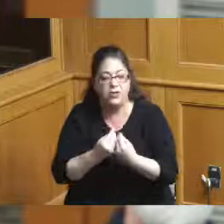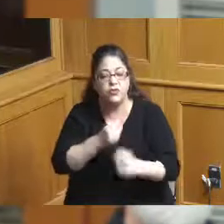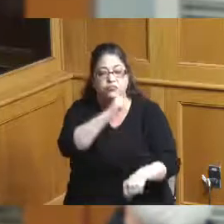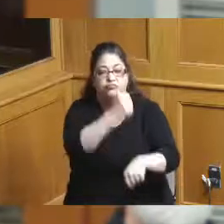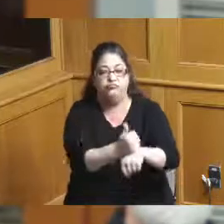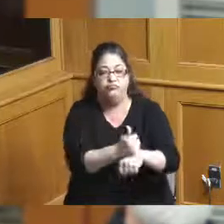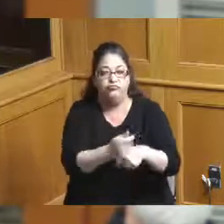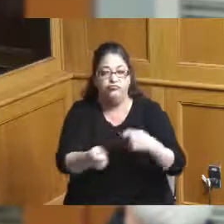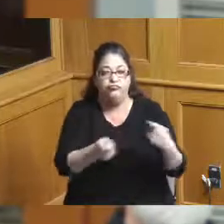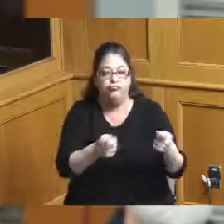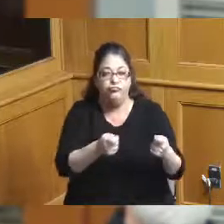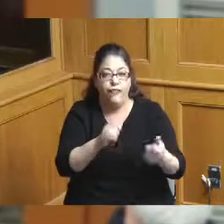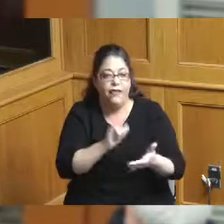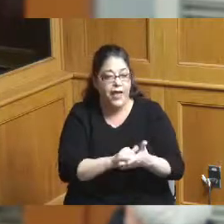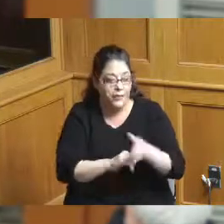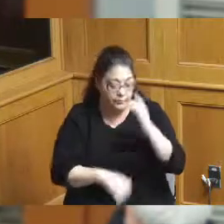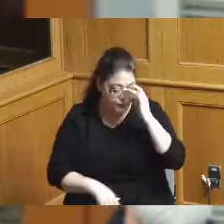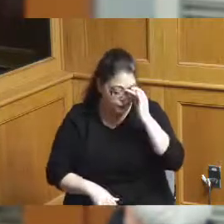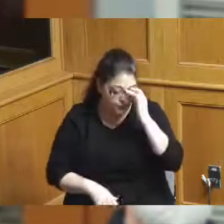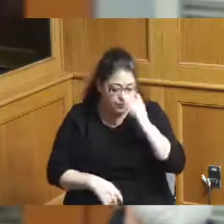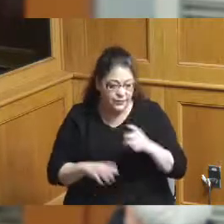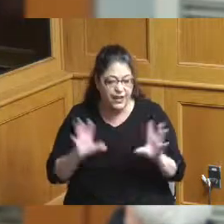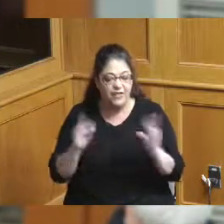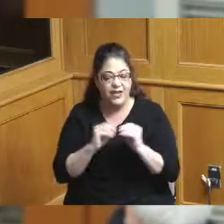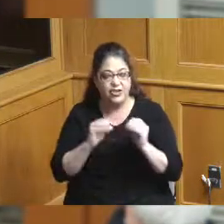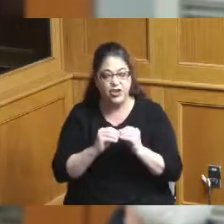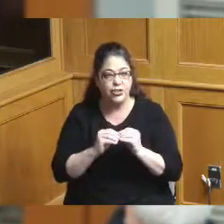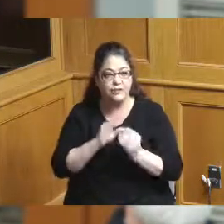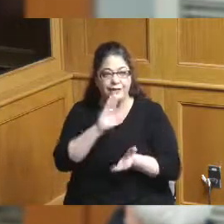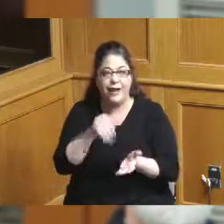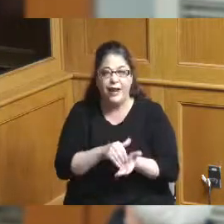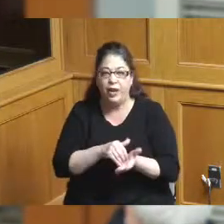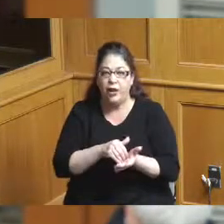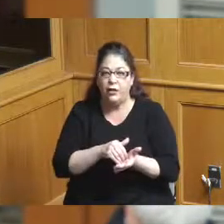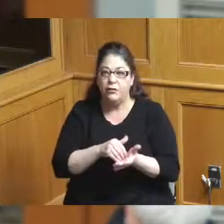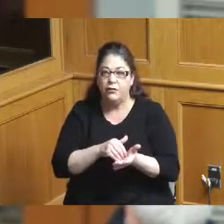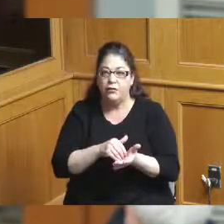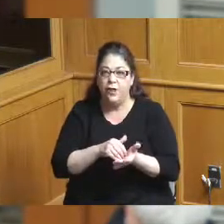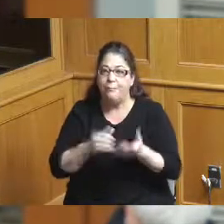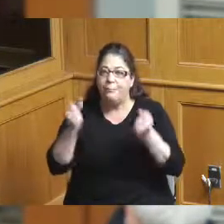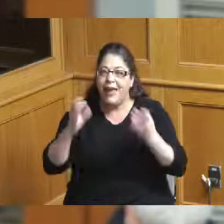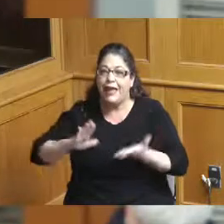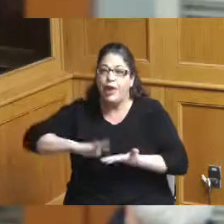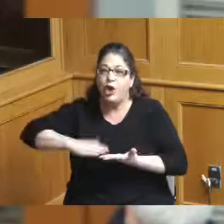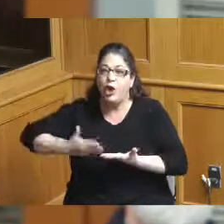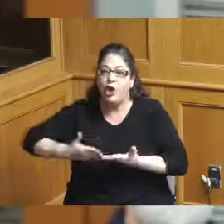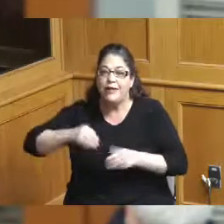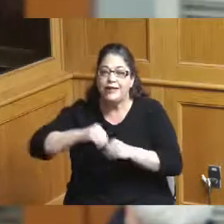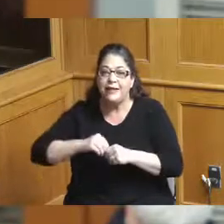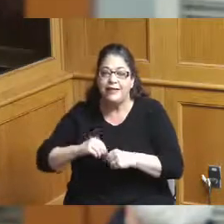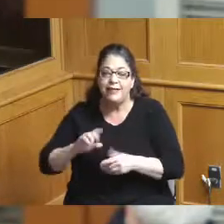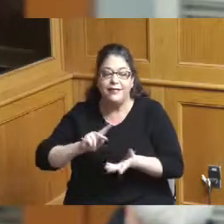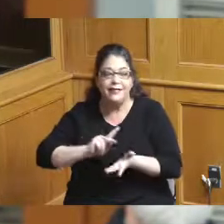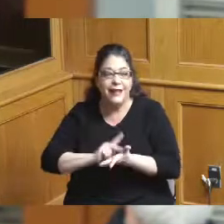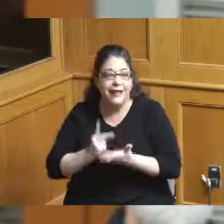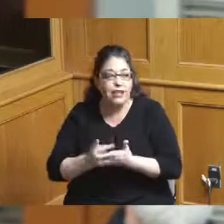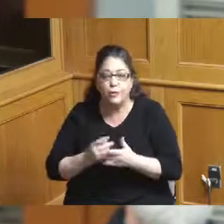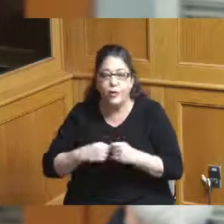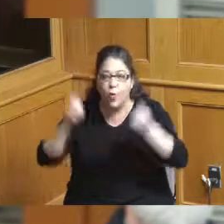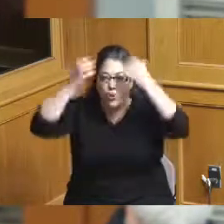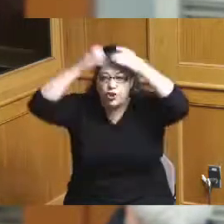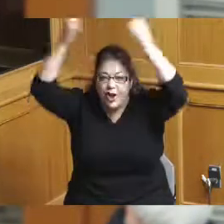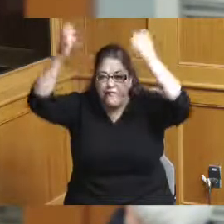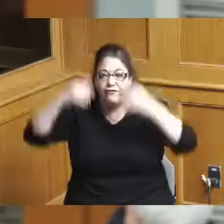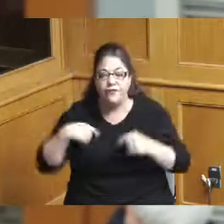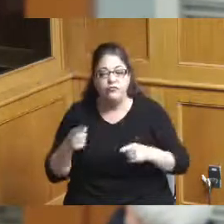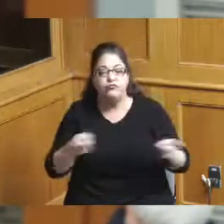effectively a lot of a lot of cooks in the kitchen but no chef running the show and so we today we're